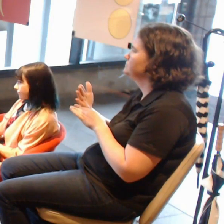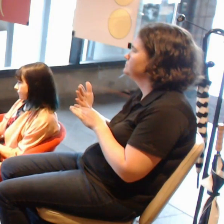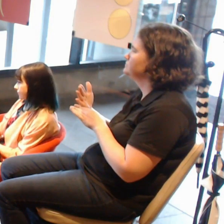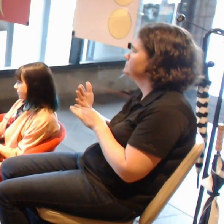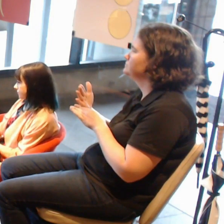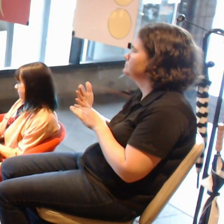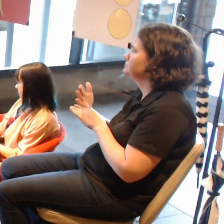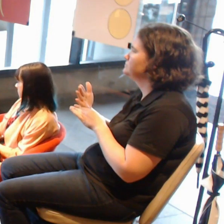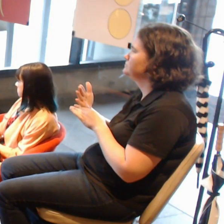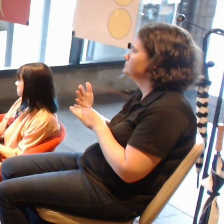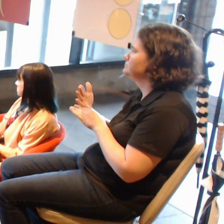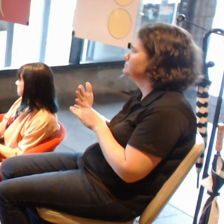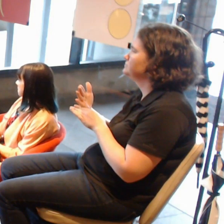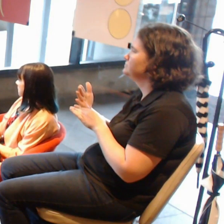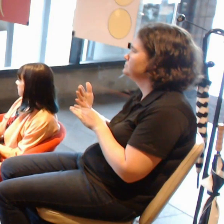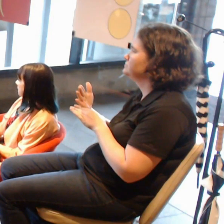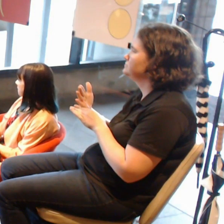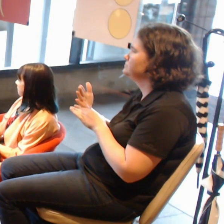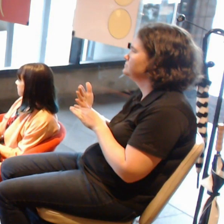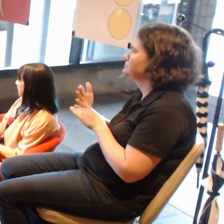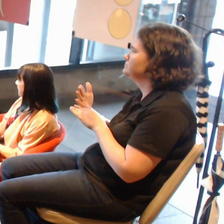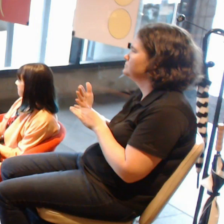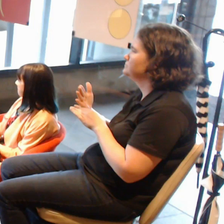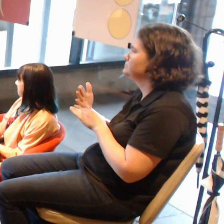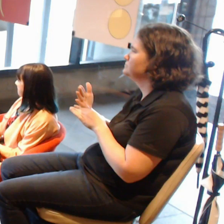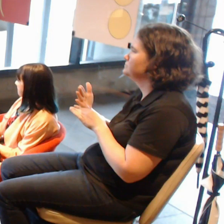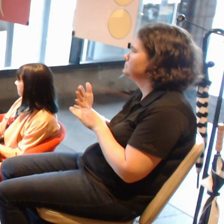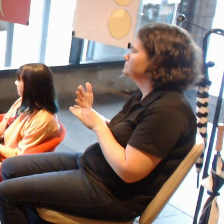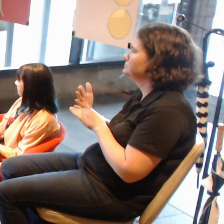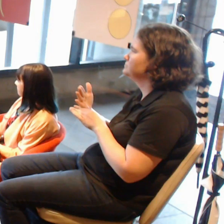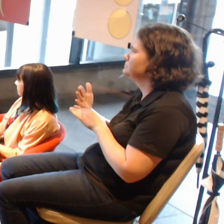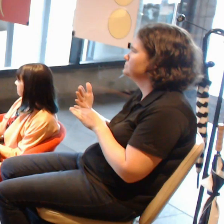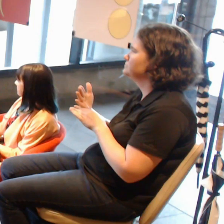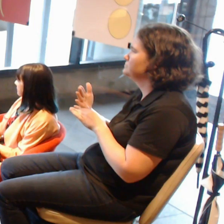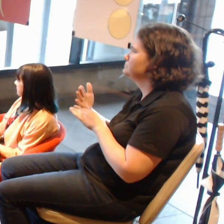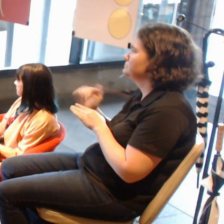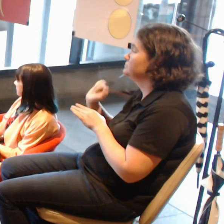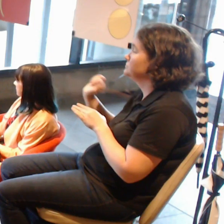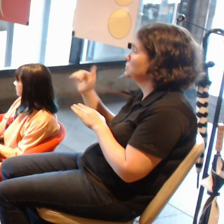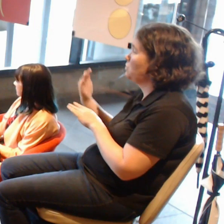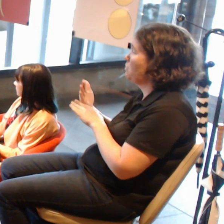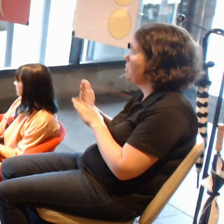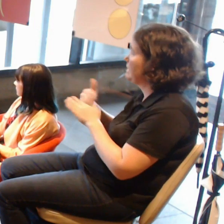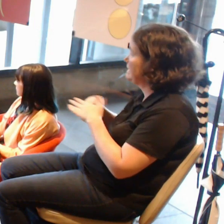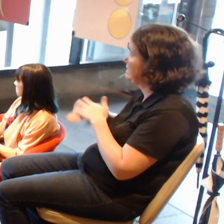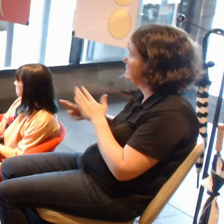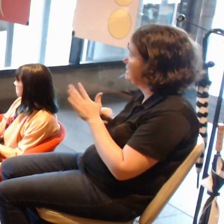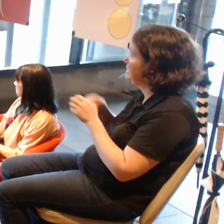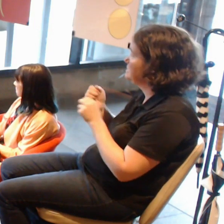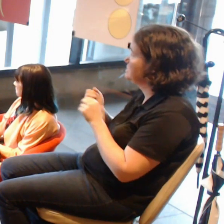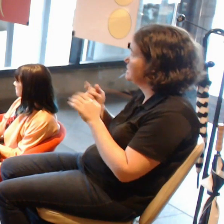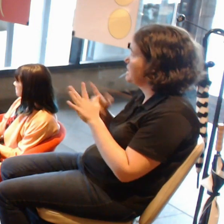Jess's work that was in NGA was representational rather than abstract